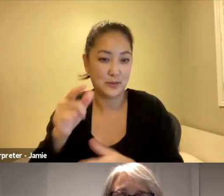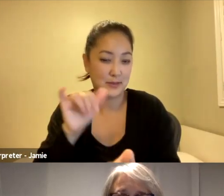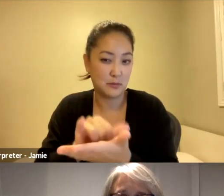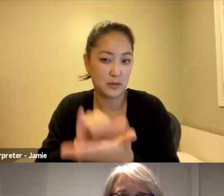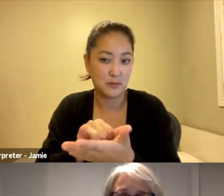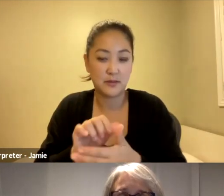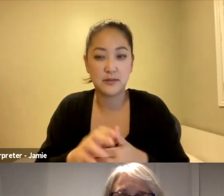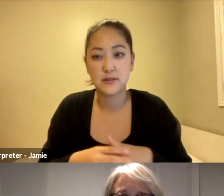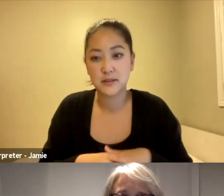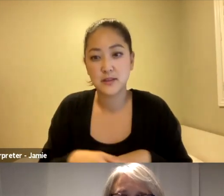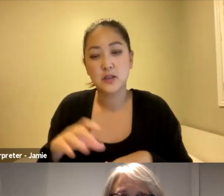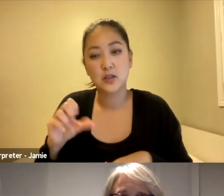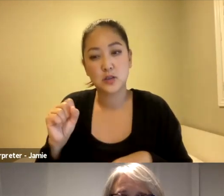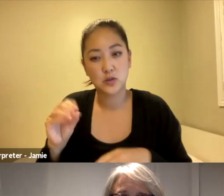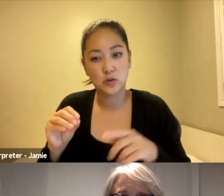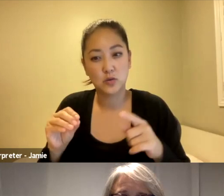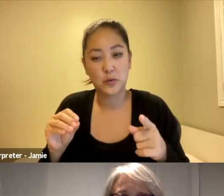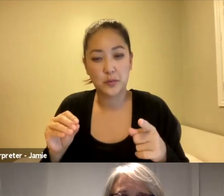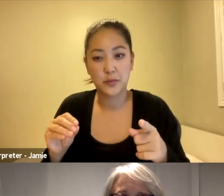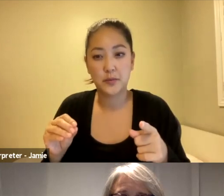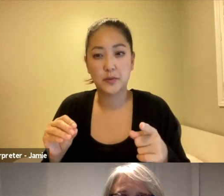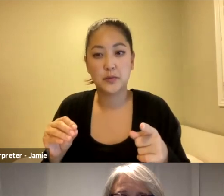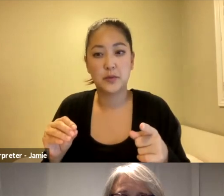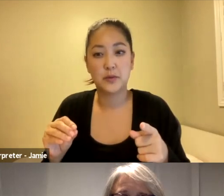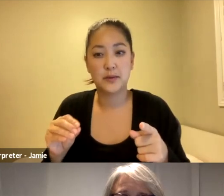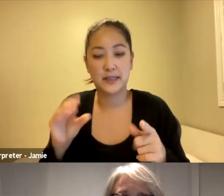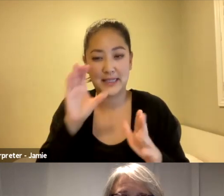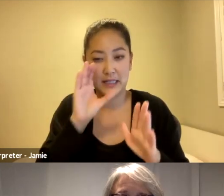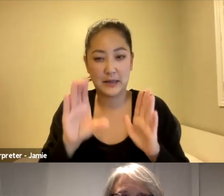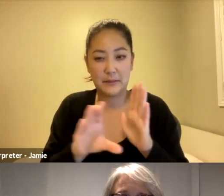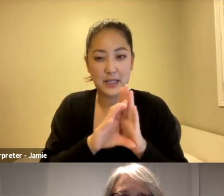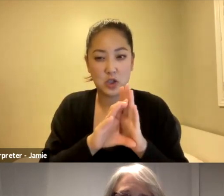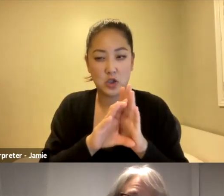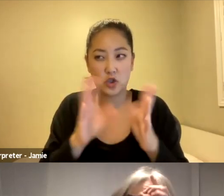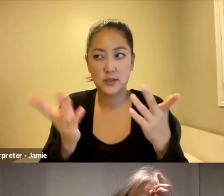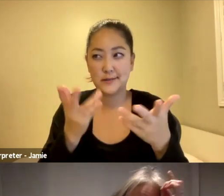So this emptiness of images that was only story,